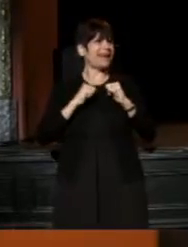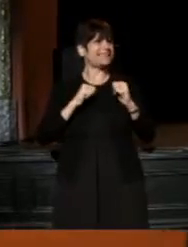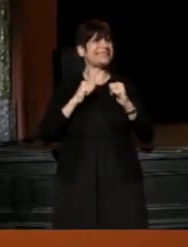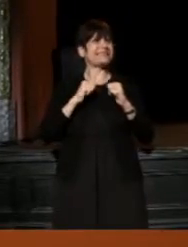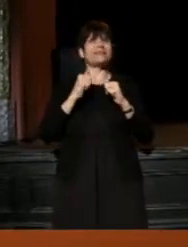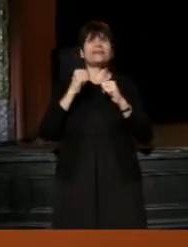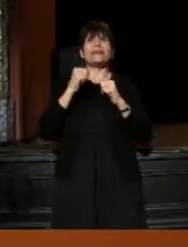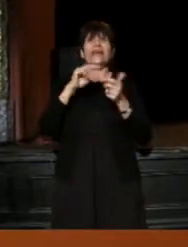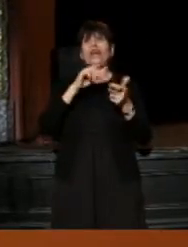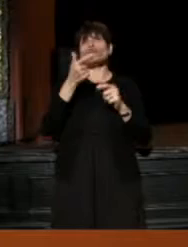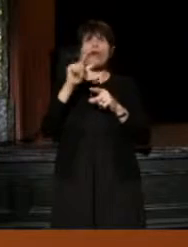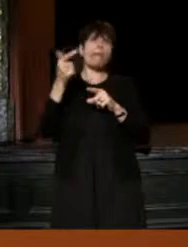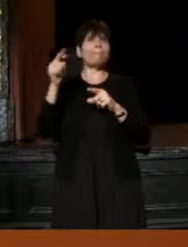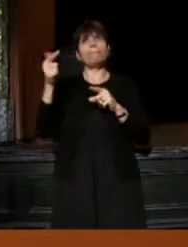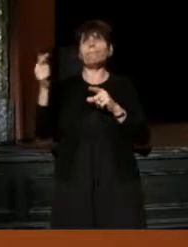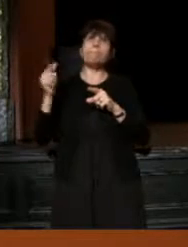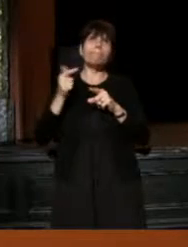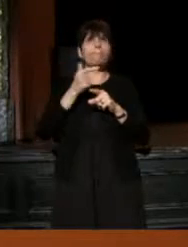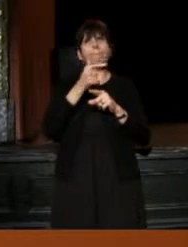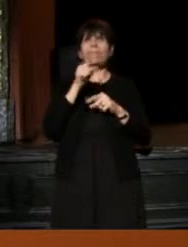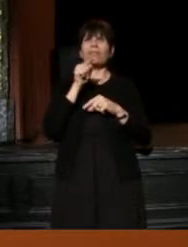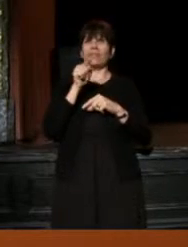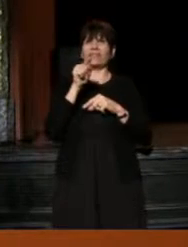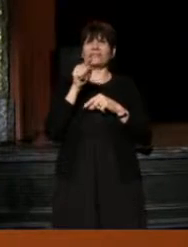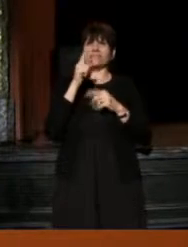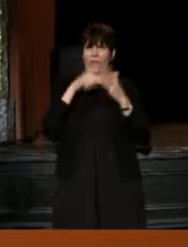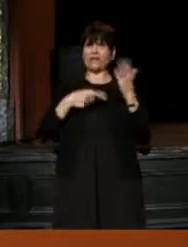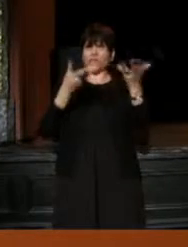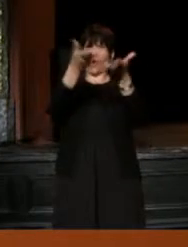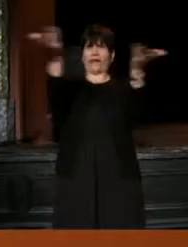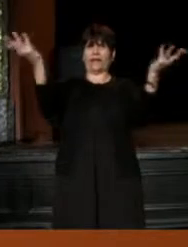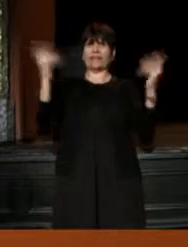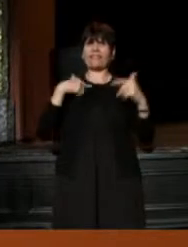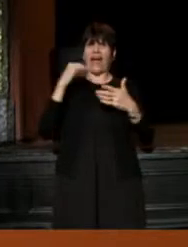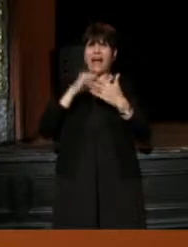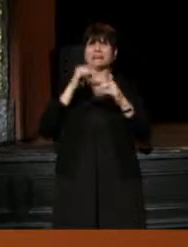I said, this is what it is, as far as I'm concerned.